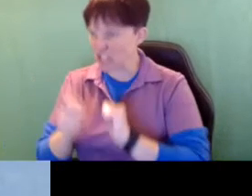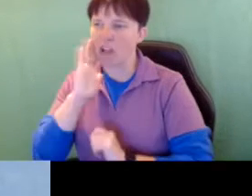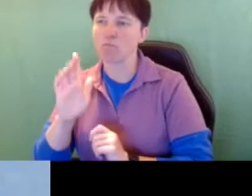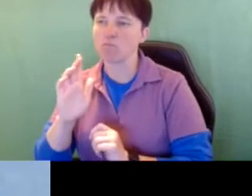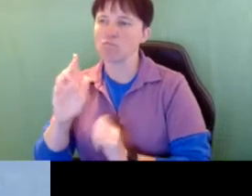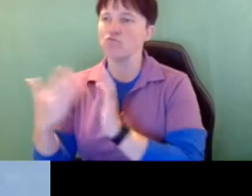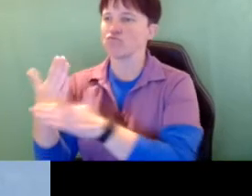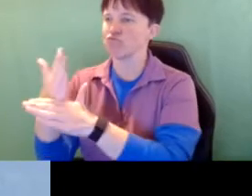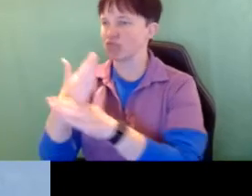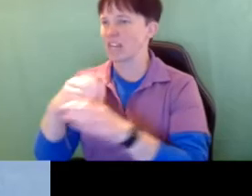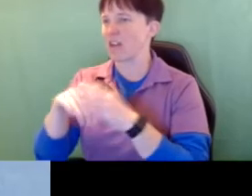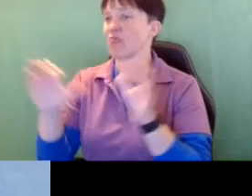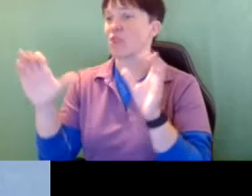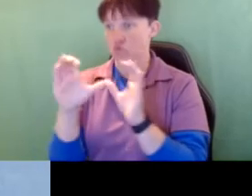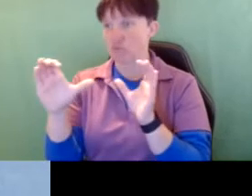and the credential is a way of showing that